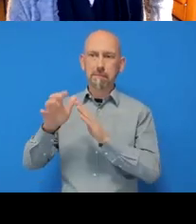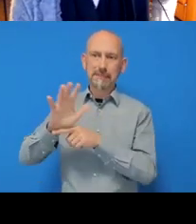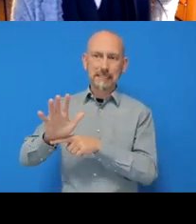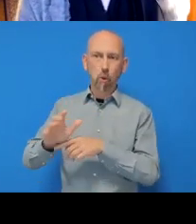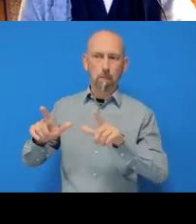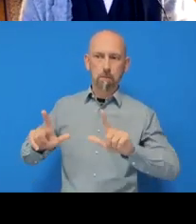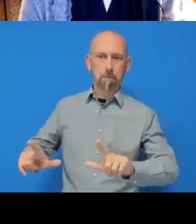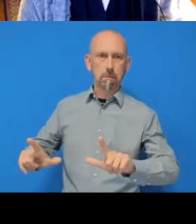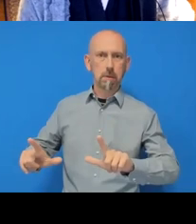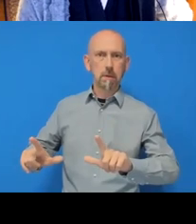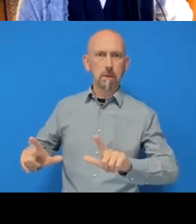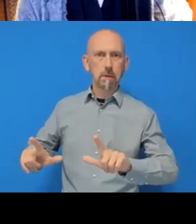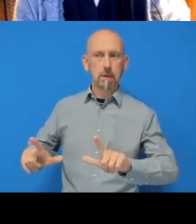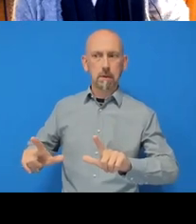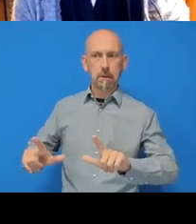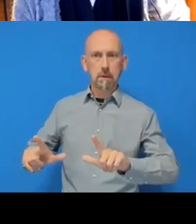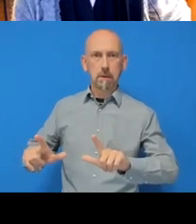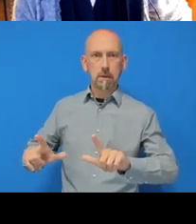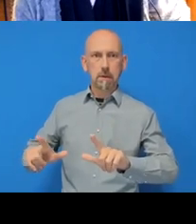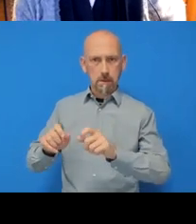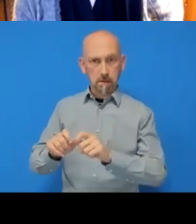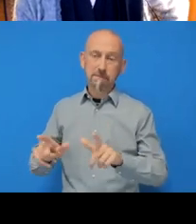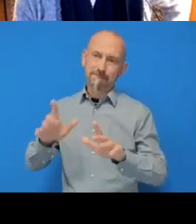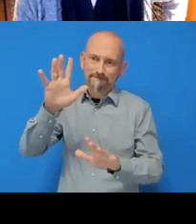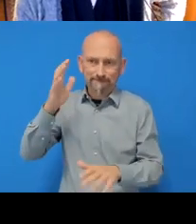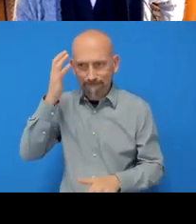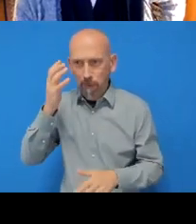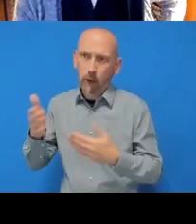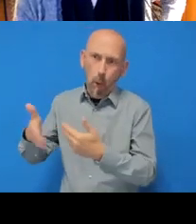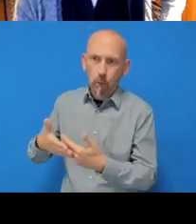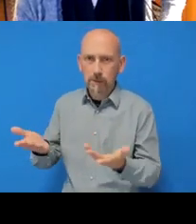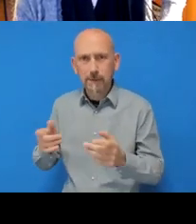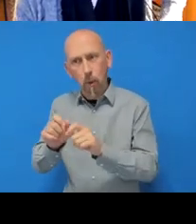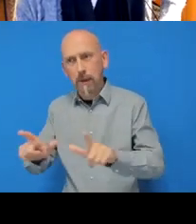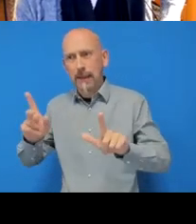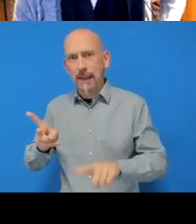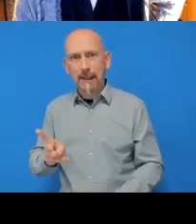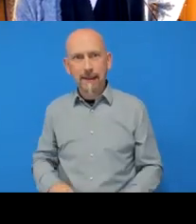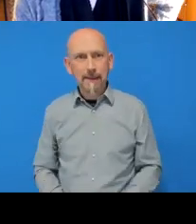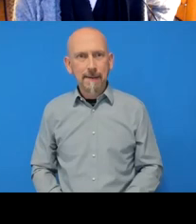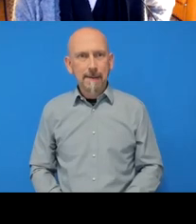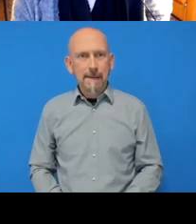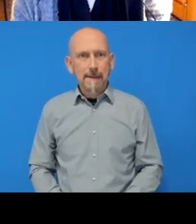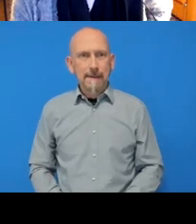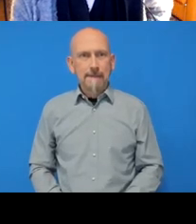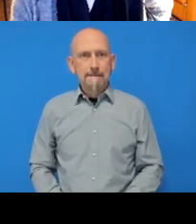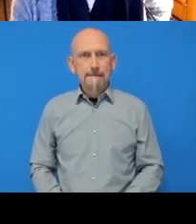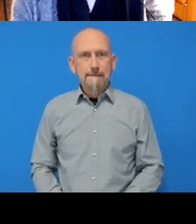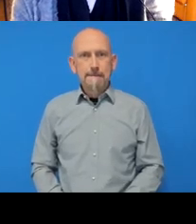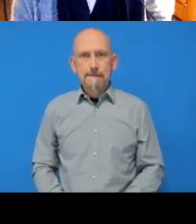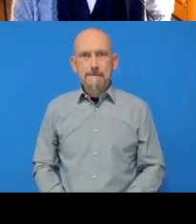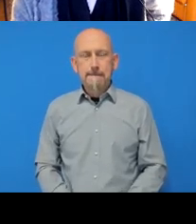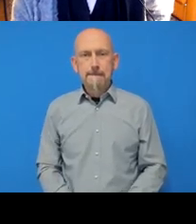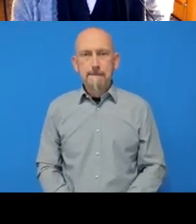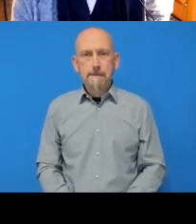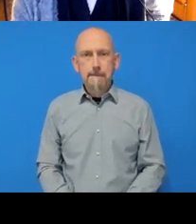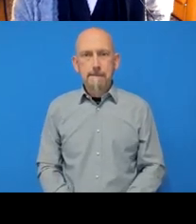Just one sec while I open GitHub Desktop again.